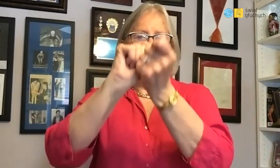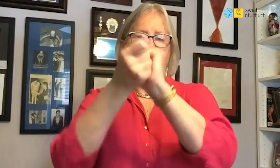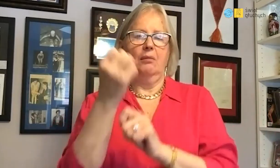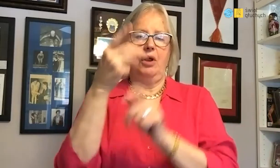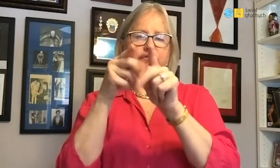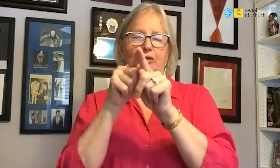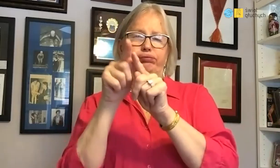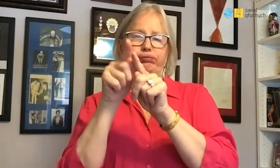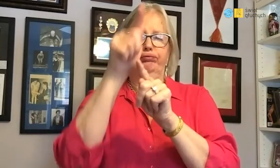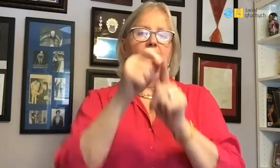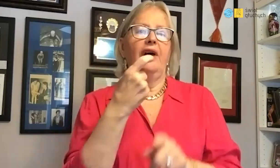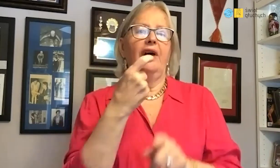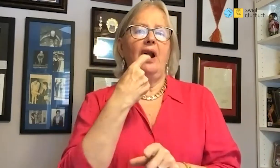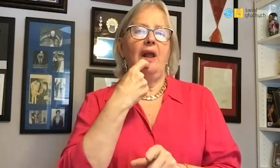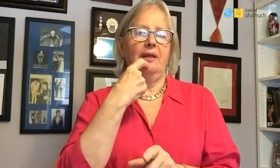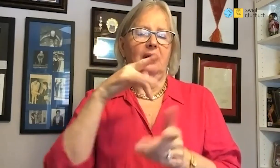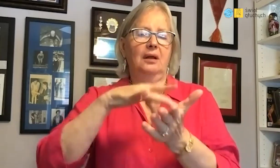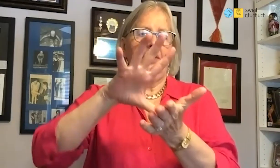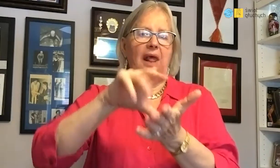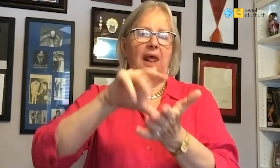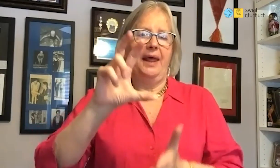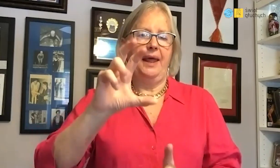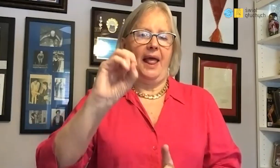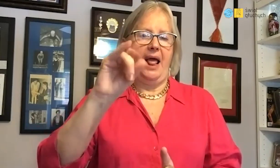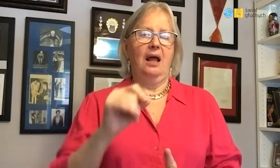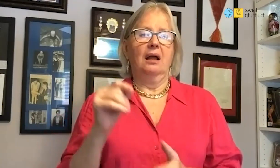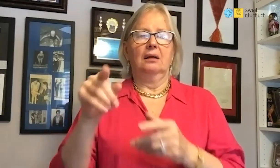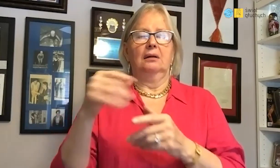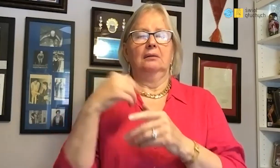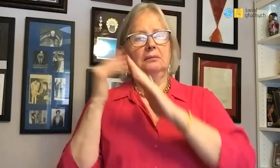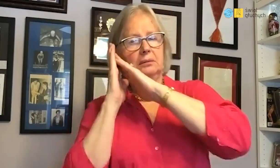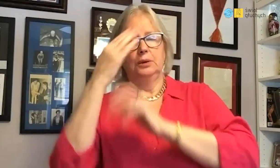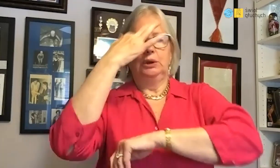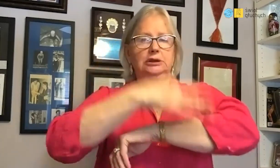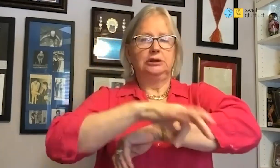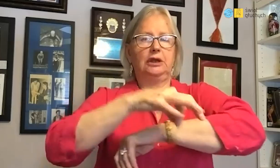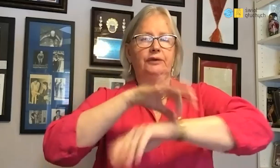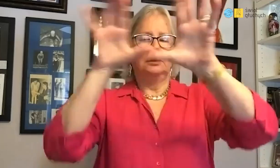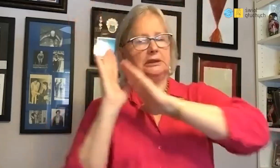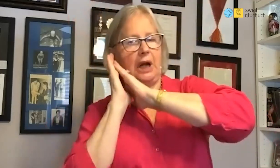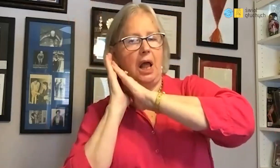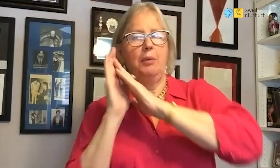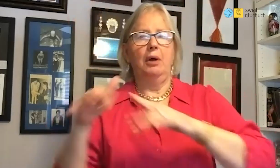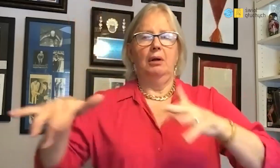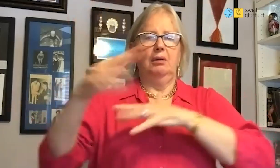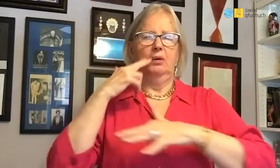where we had to change trains going straight to Finland, Helsinki. We spent the night in a dorm where others also stayed.